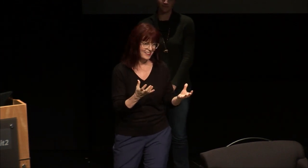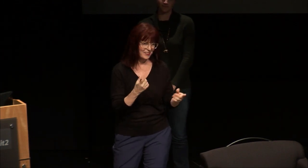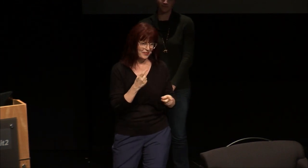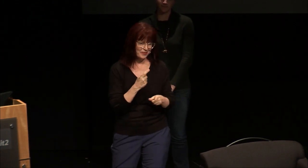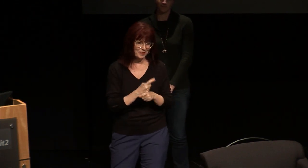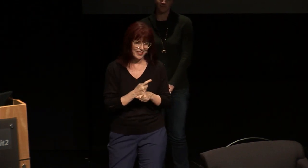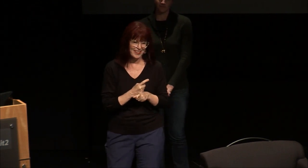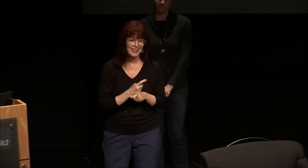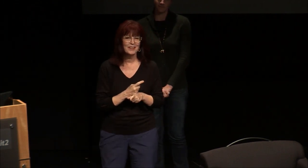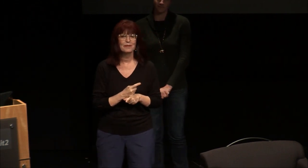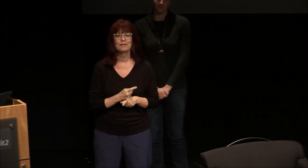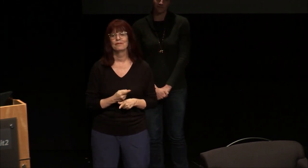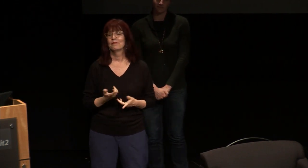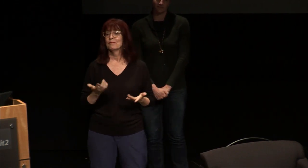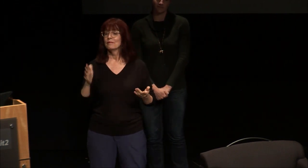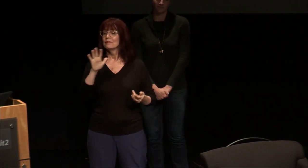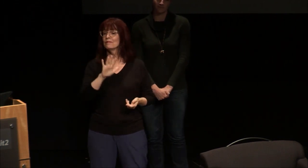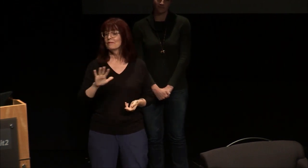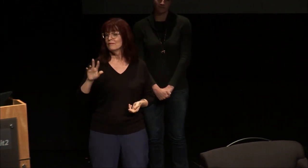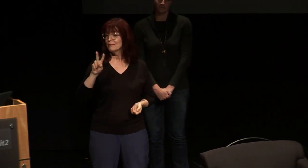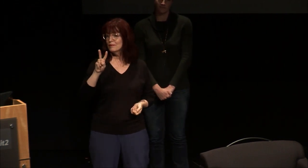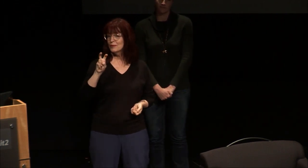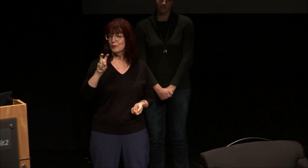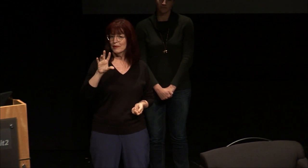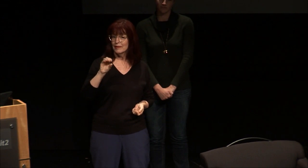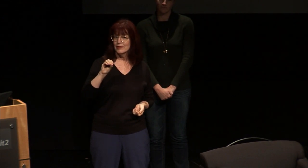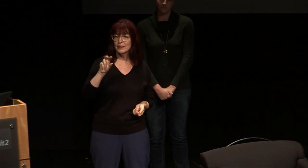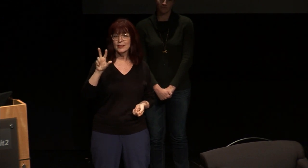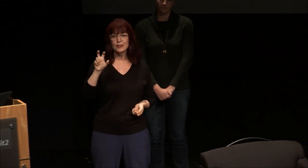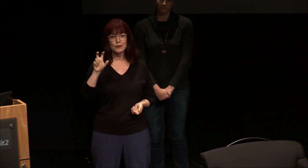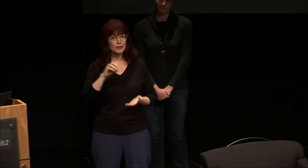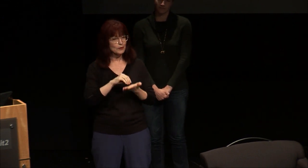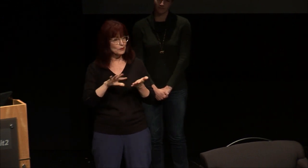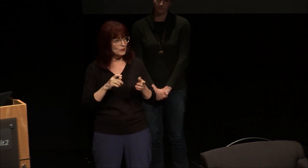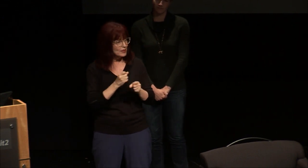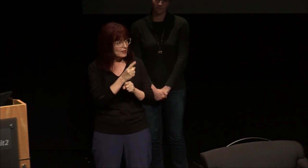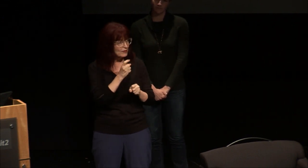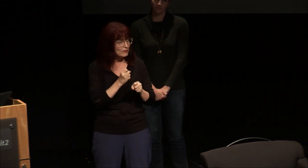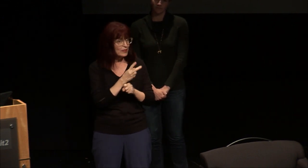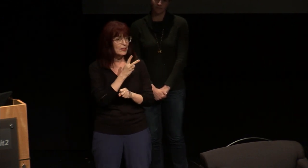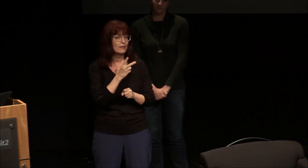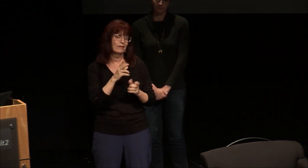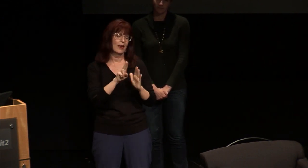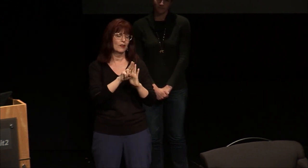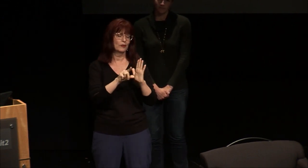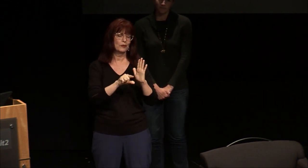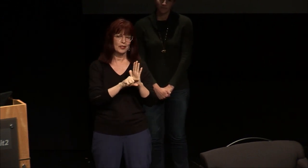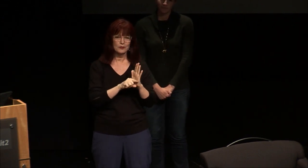ASL classes obviously on campus we have about 250 to 300 students every year